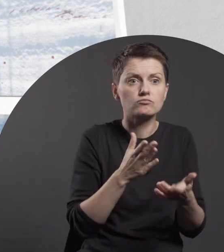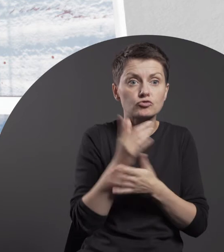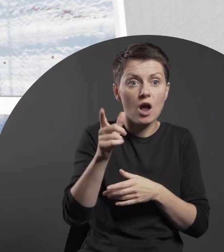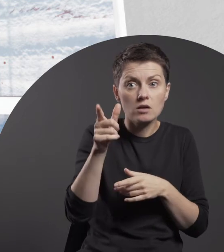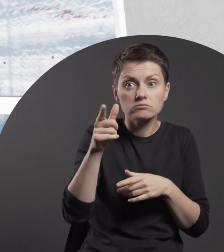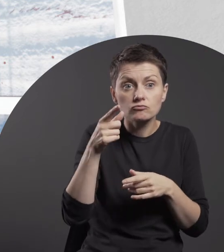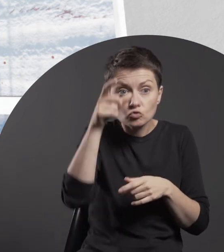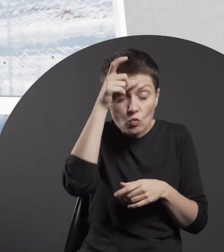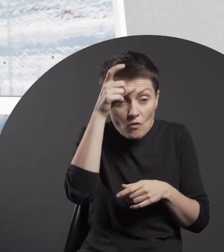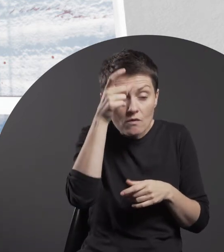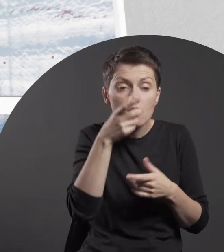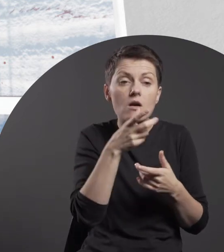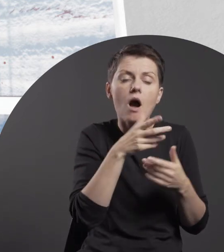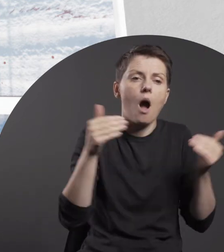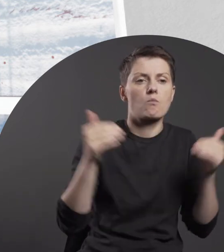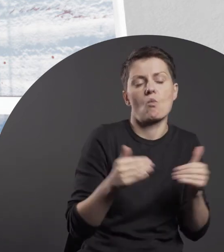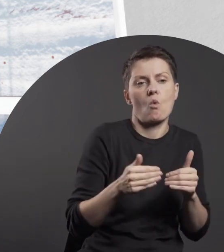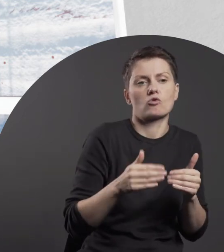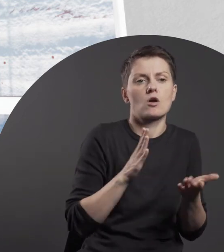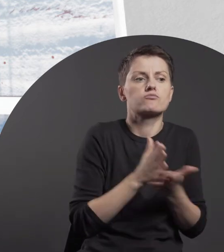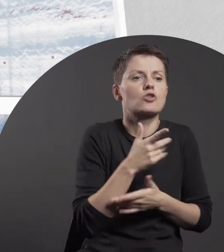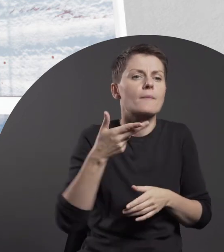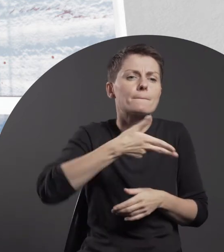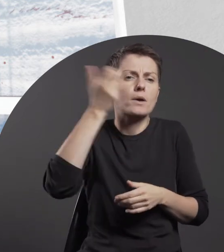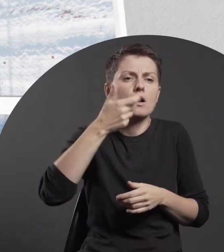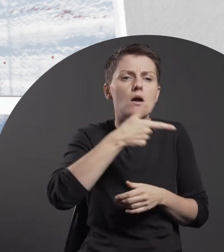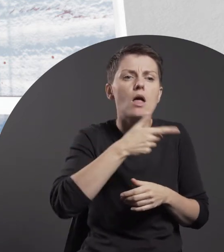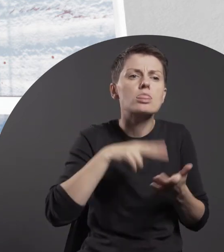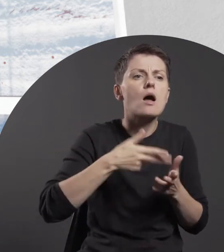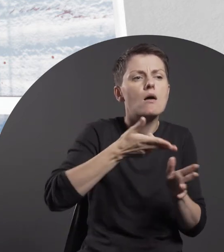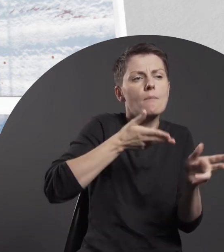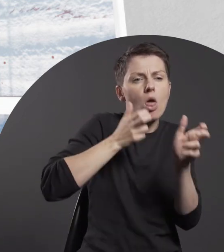Or perhaps by an animal shot by hunters?